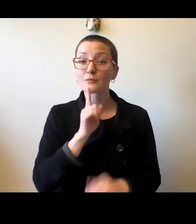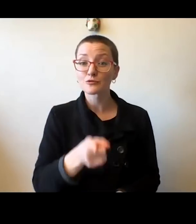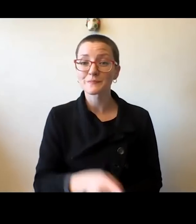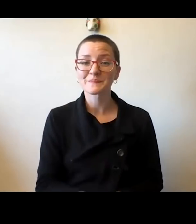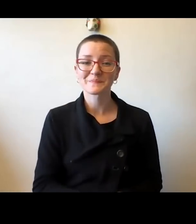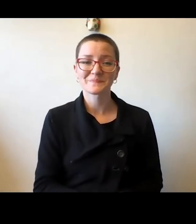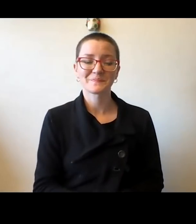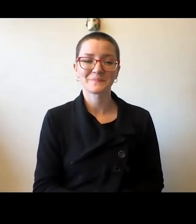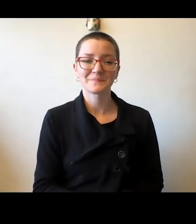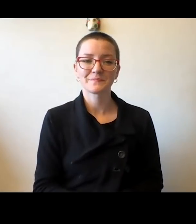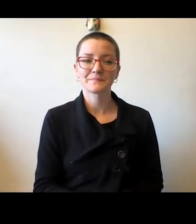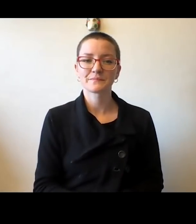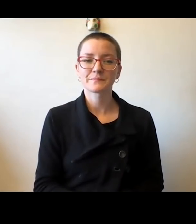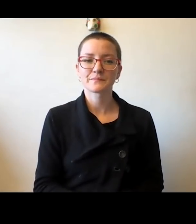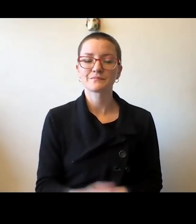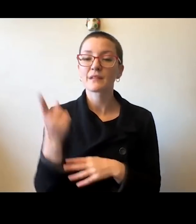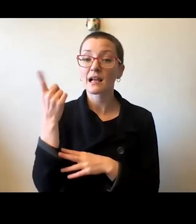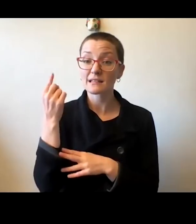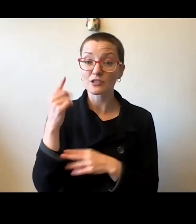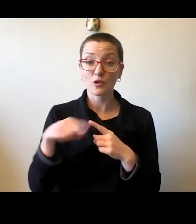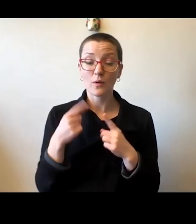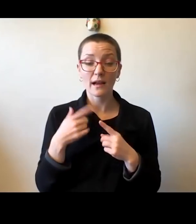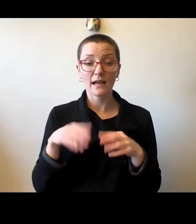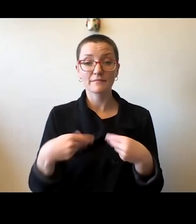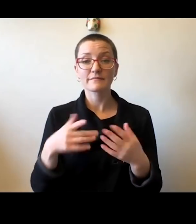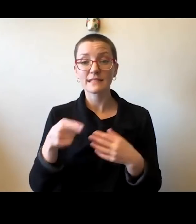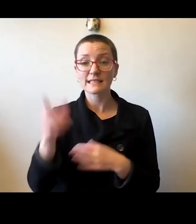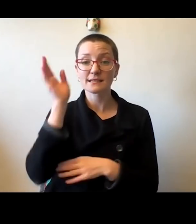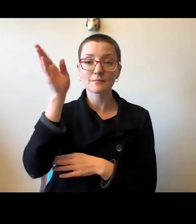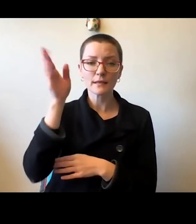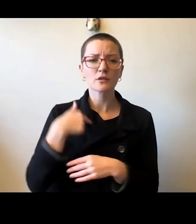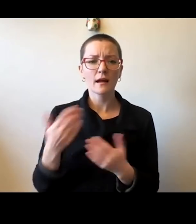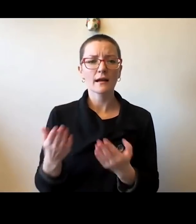Last year in the speech, I suggested the single-most important contribution this